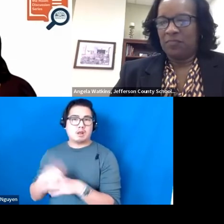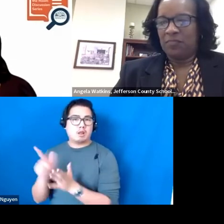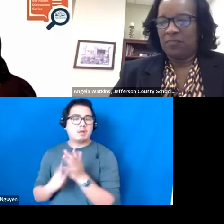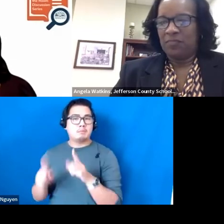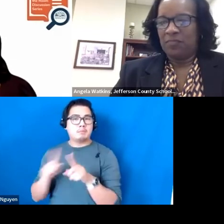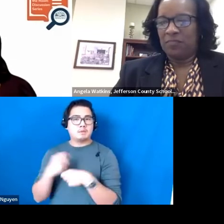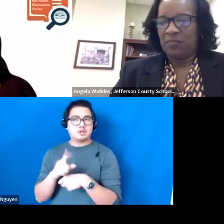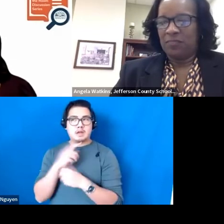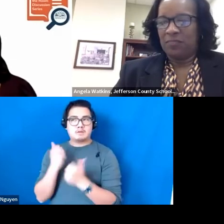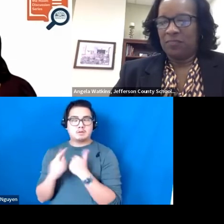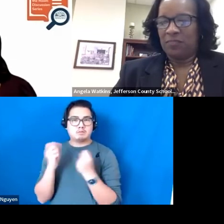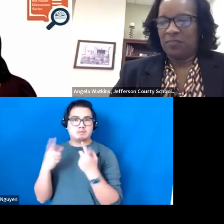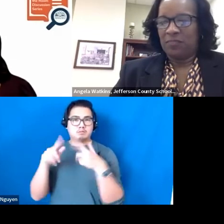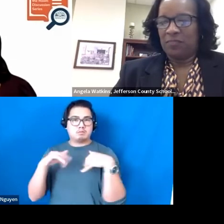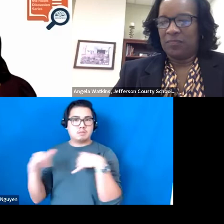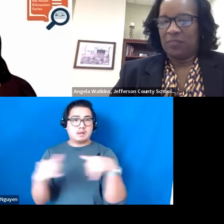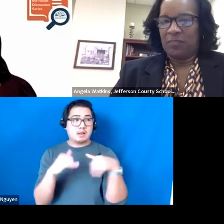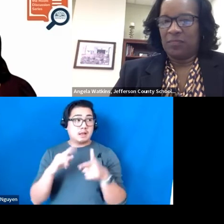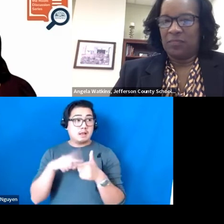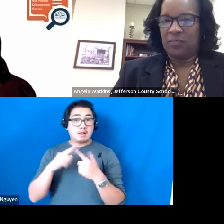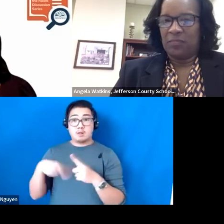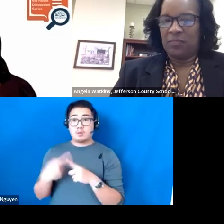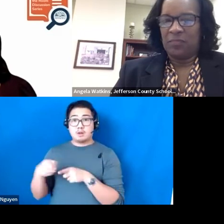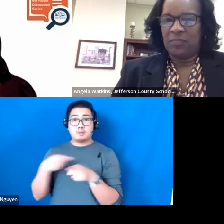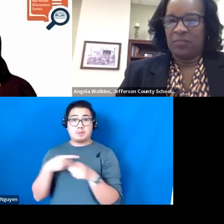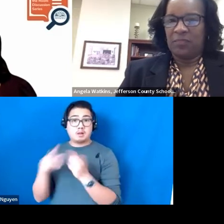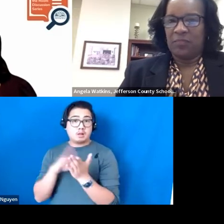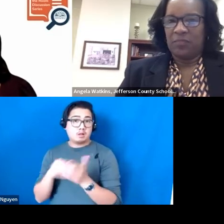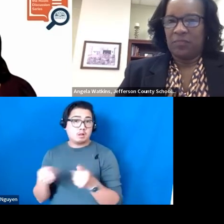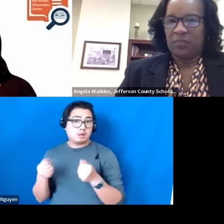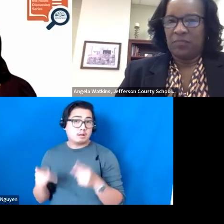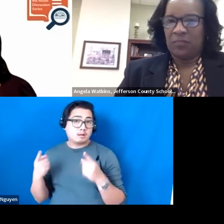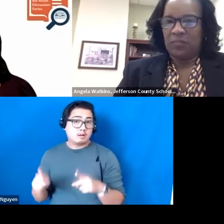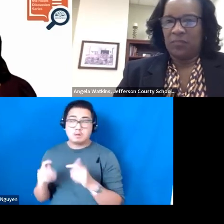When we have those professional learning opportunities with coaching communities with the local